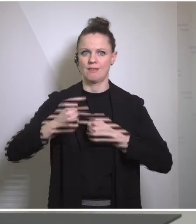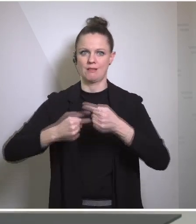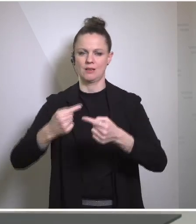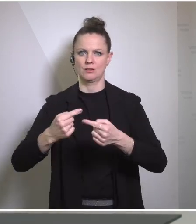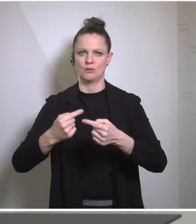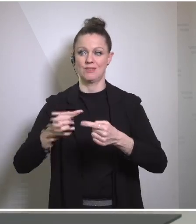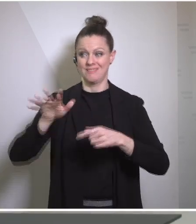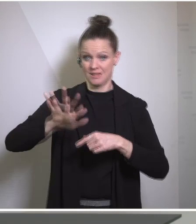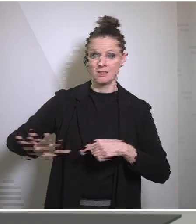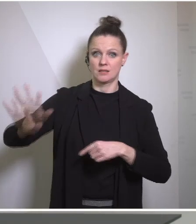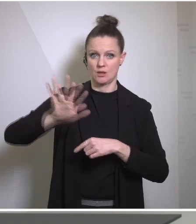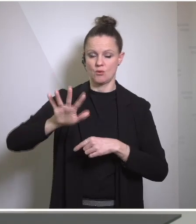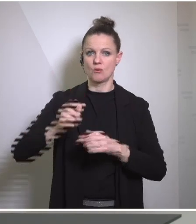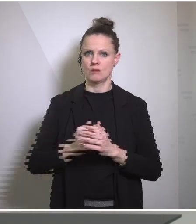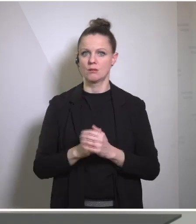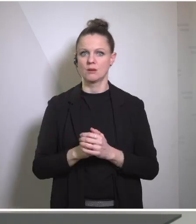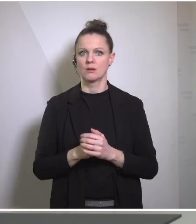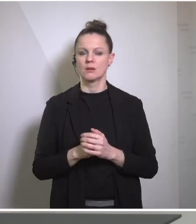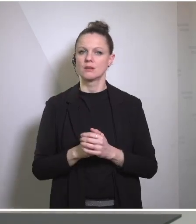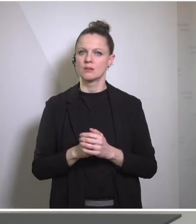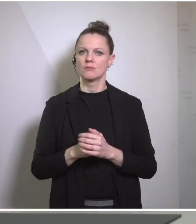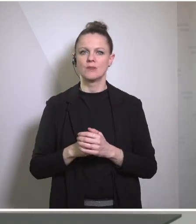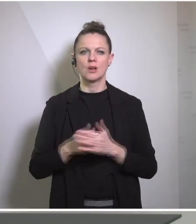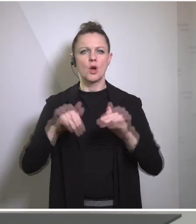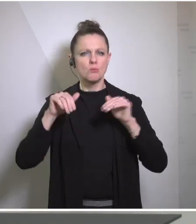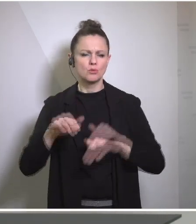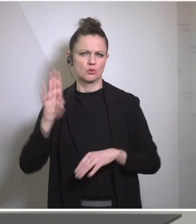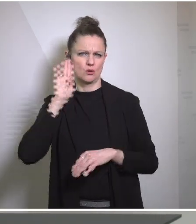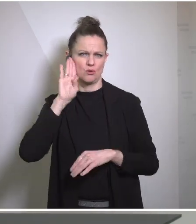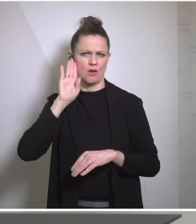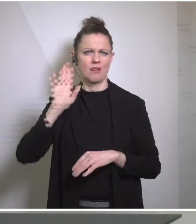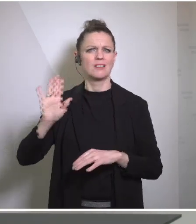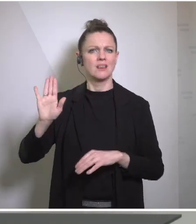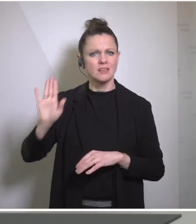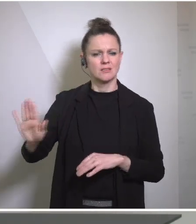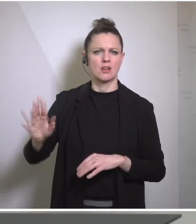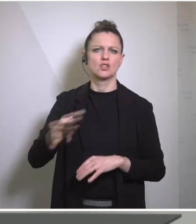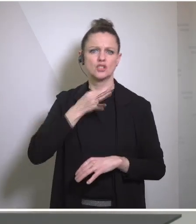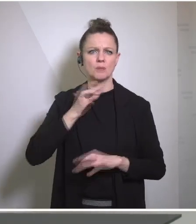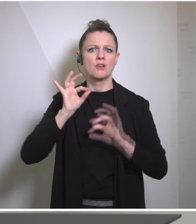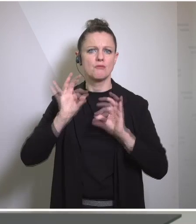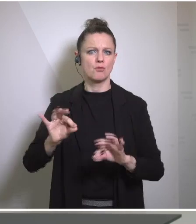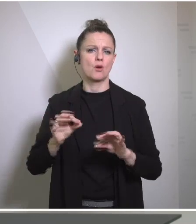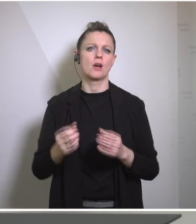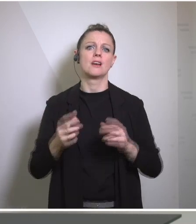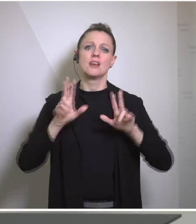the region, that its voice is heard because it's a voice for peace, for security, for stability, for